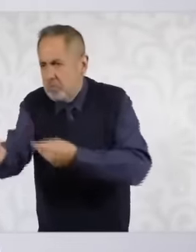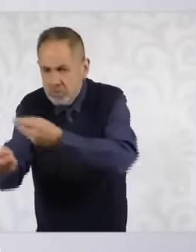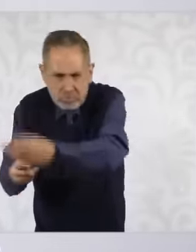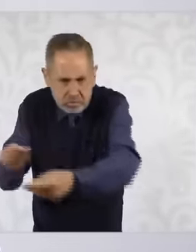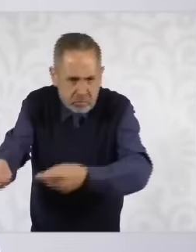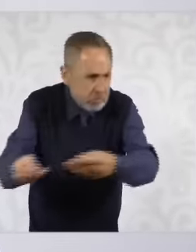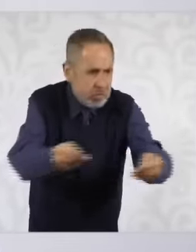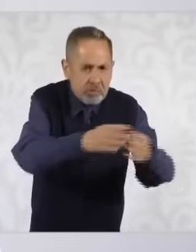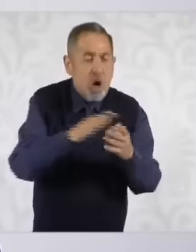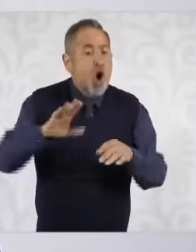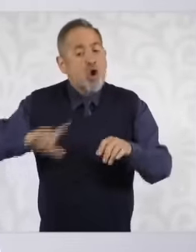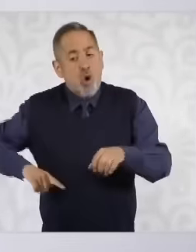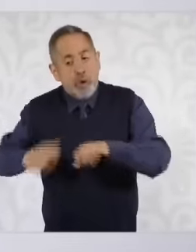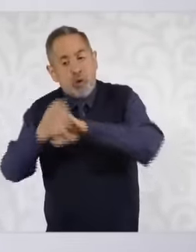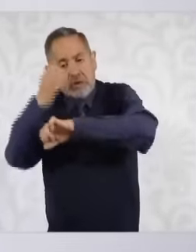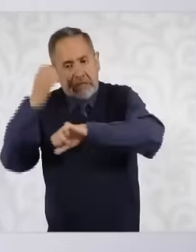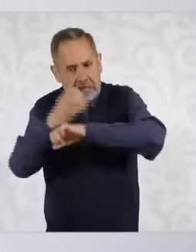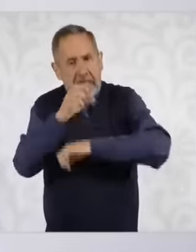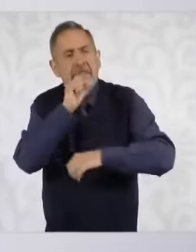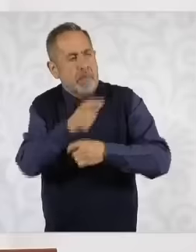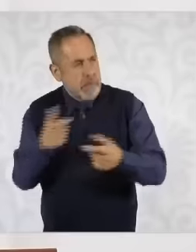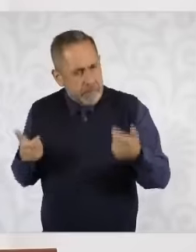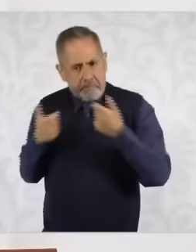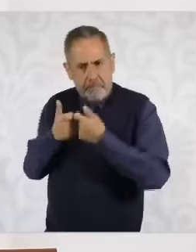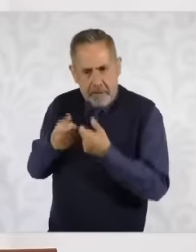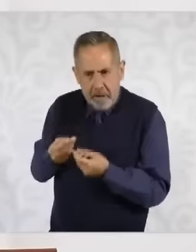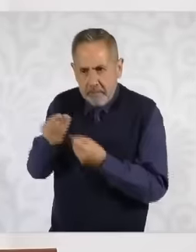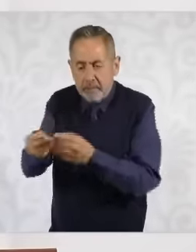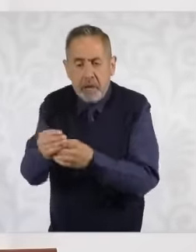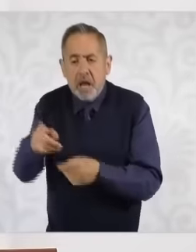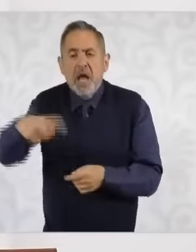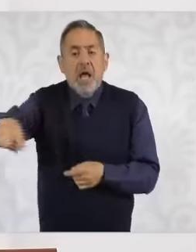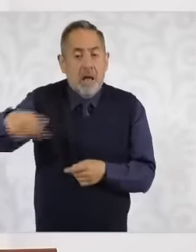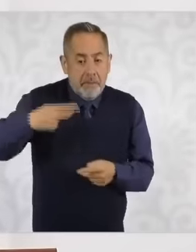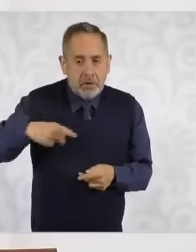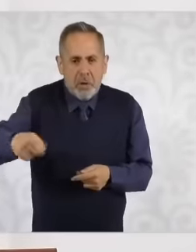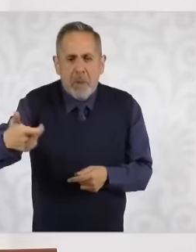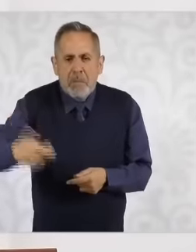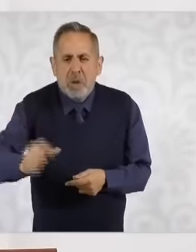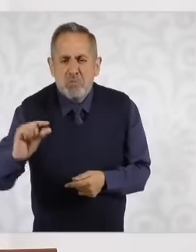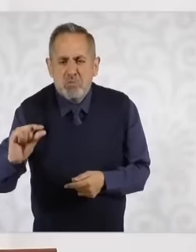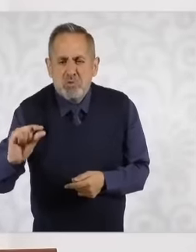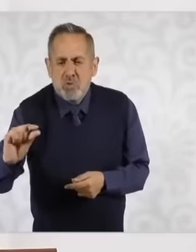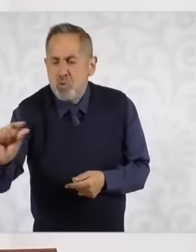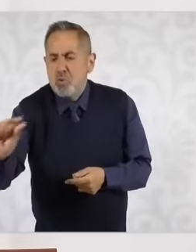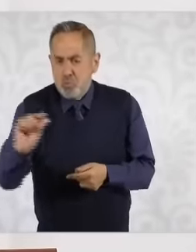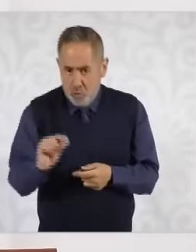state governments will accompany us and the producer will pay a lower proportion of the cost of that